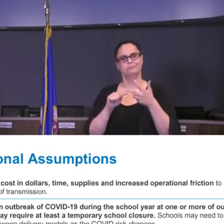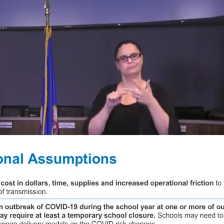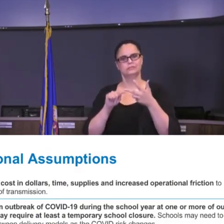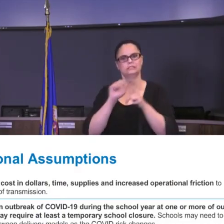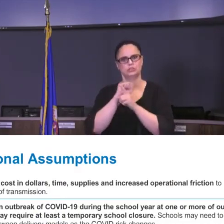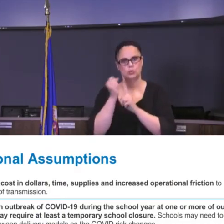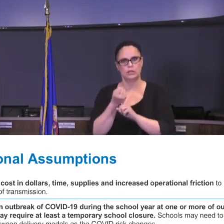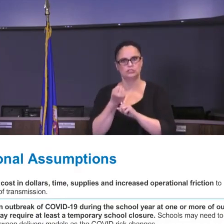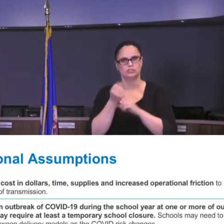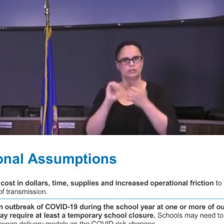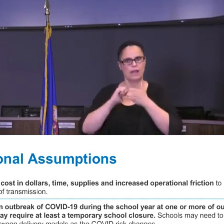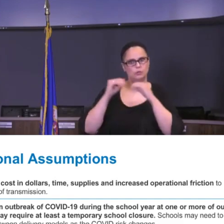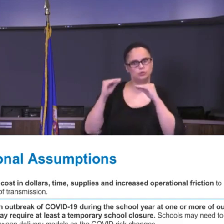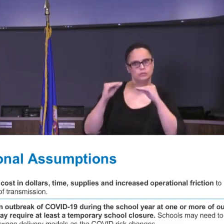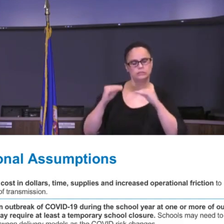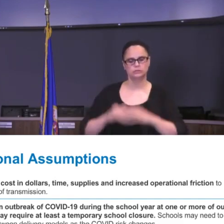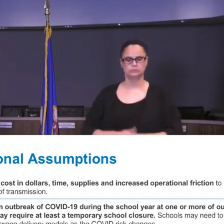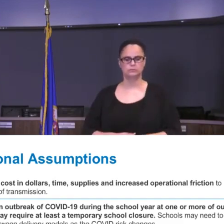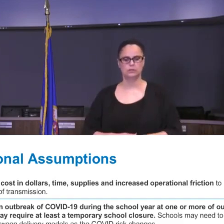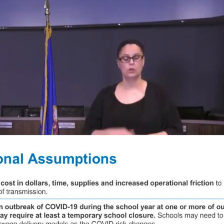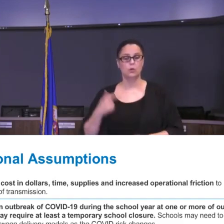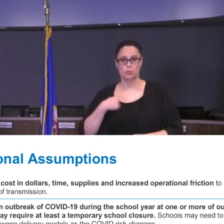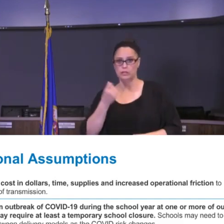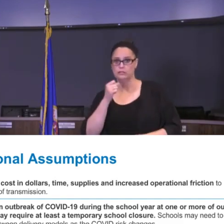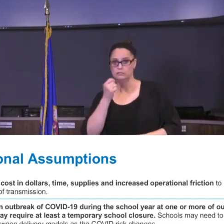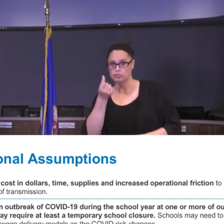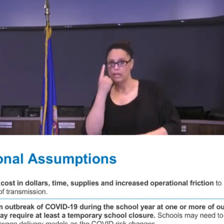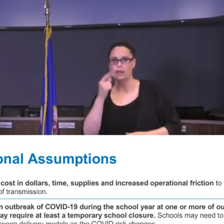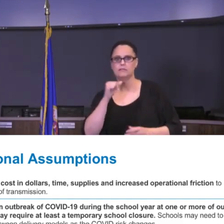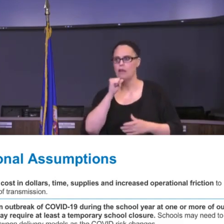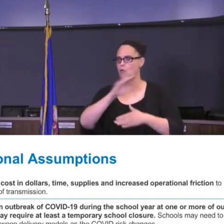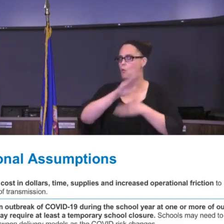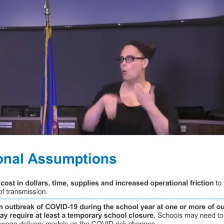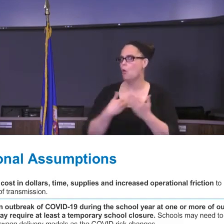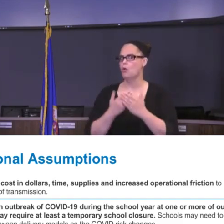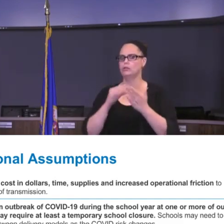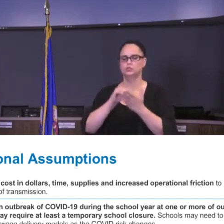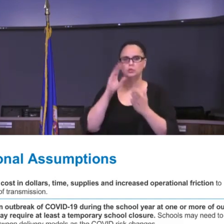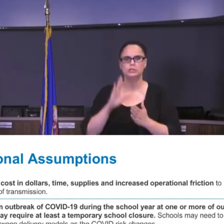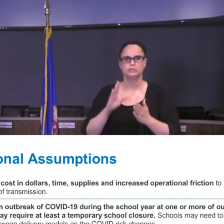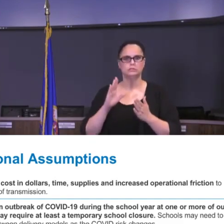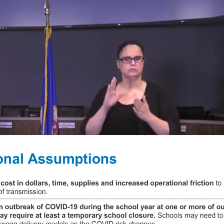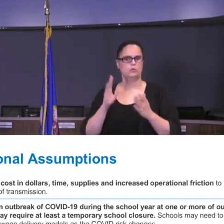We know that not all students at grade level will be on campus at one time. Students may receive at least part of their